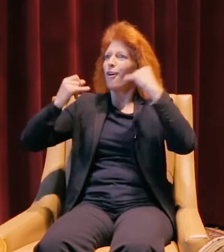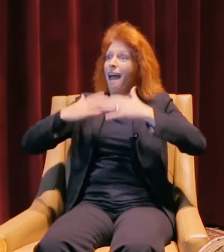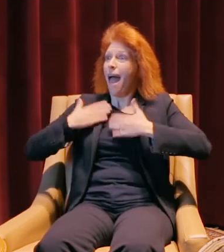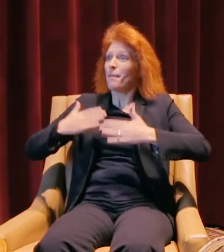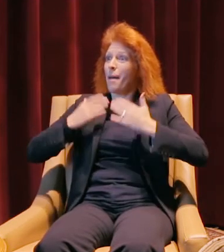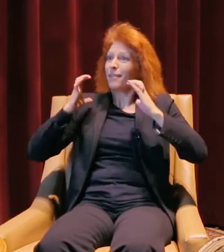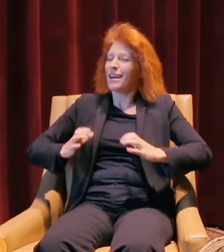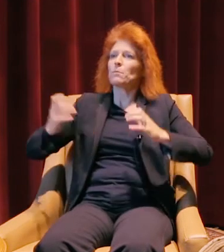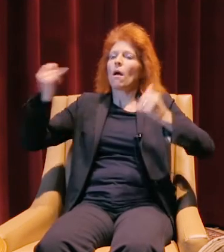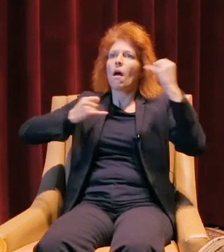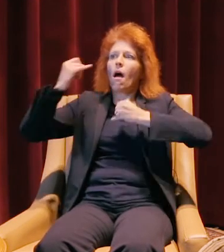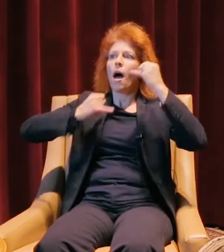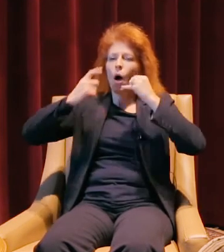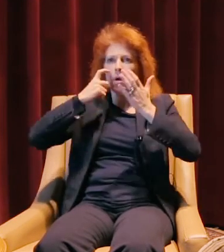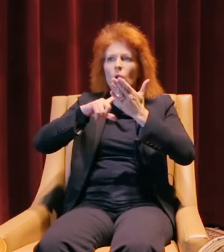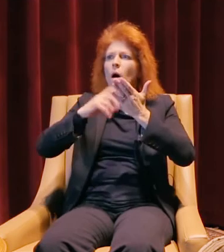and saw the fruits of our labor.